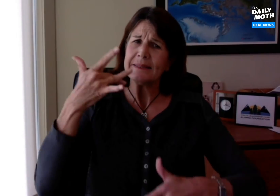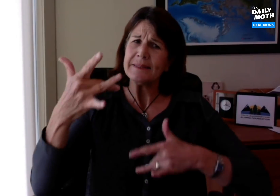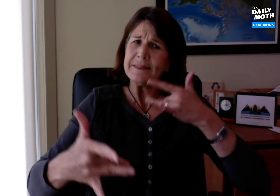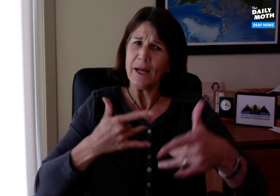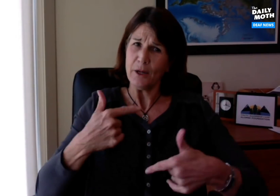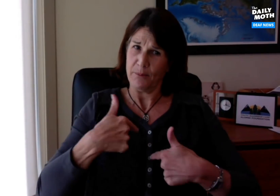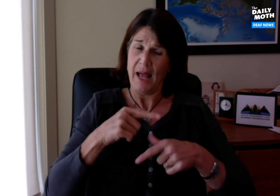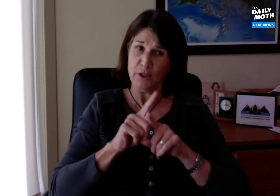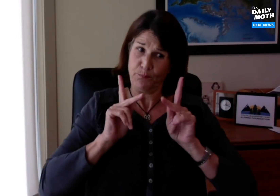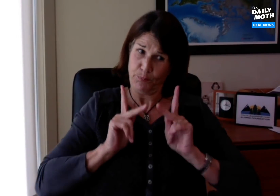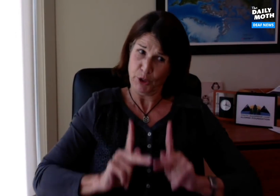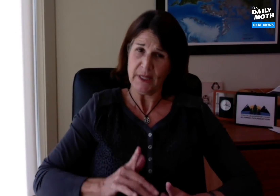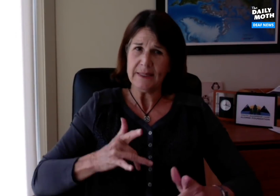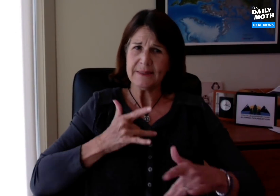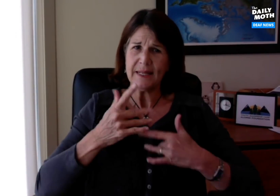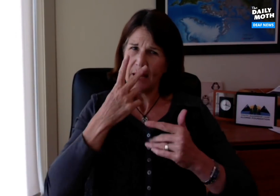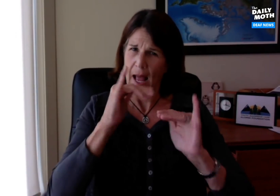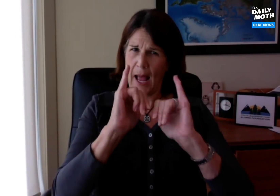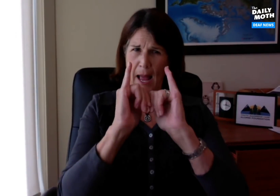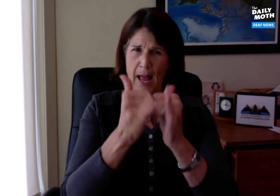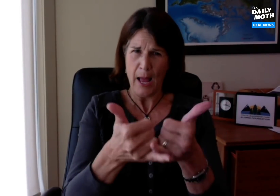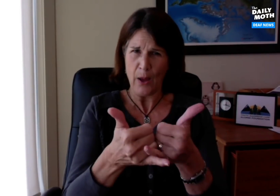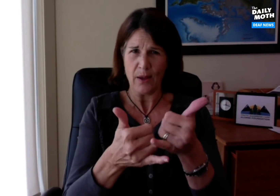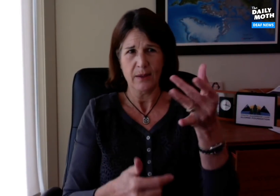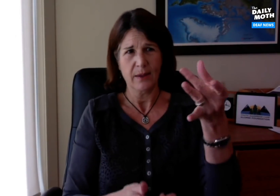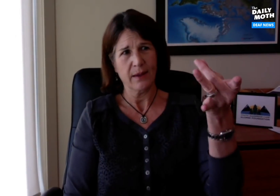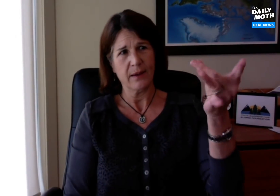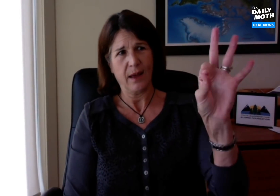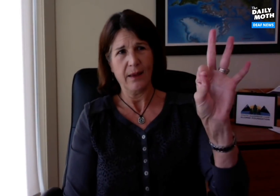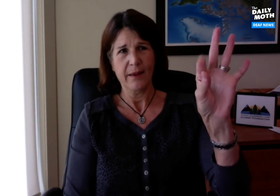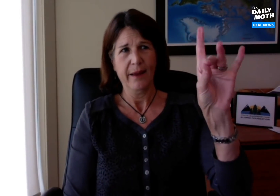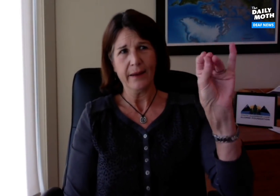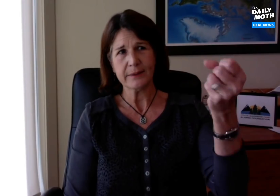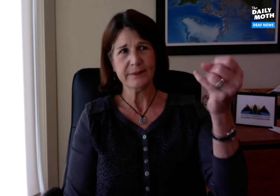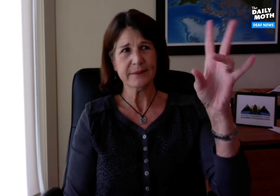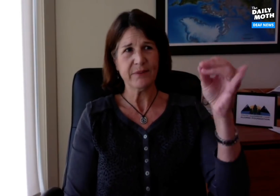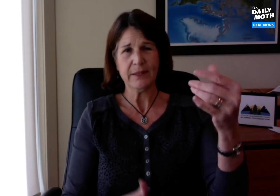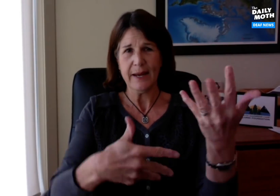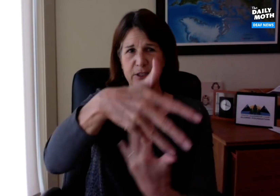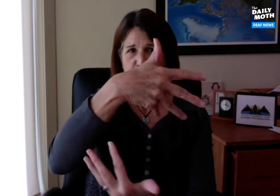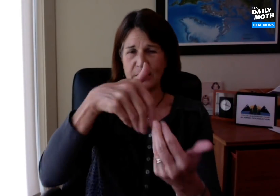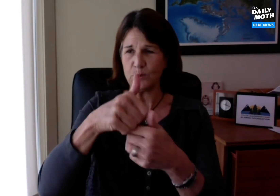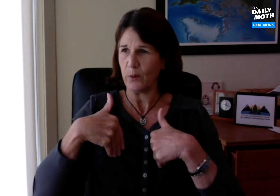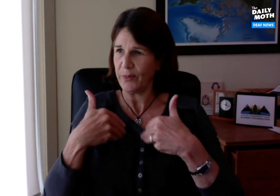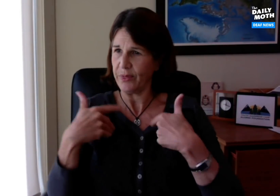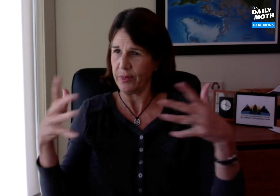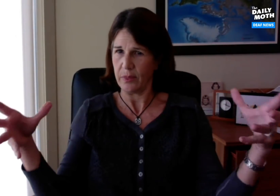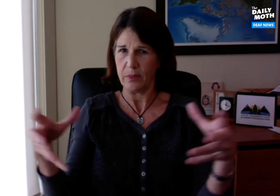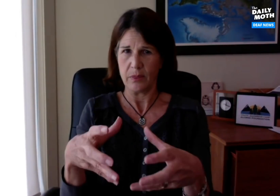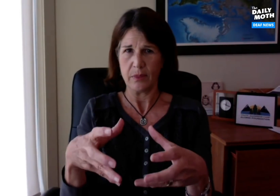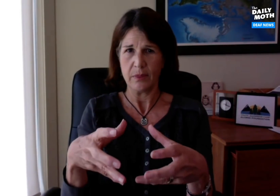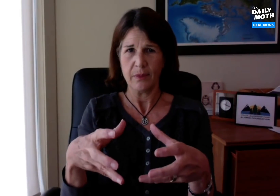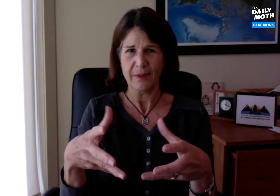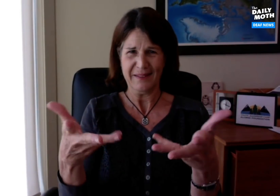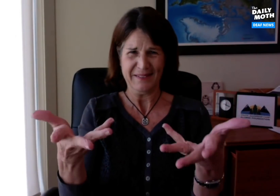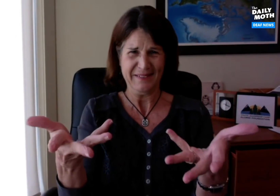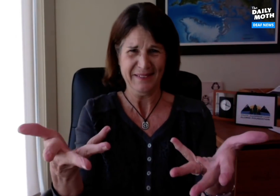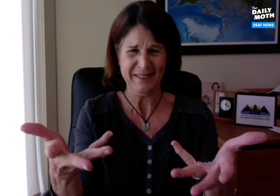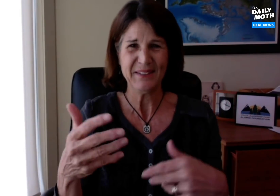Personally, I'm really excited to see how people who are 89 years old, went to YLC in 70s and 80s, will interact with the younger groups.